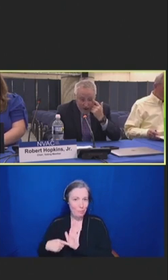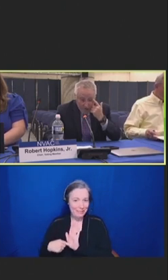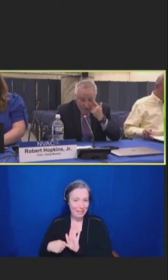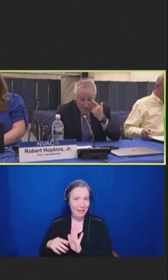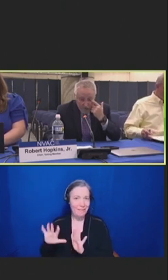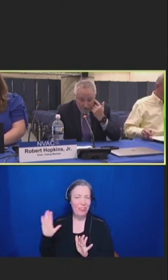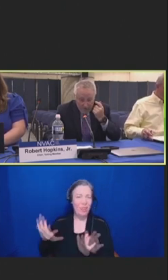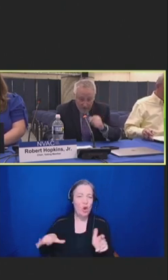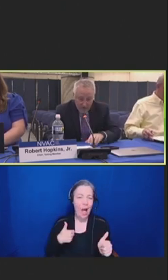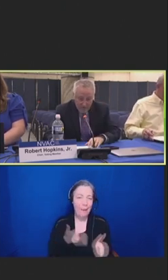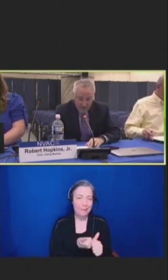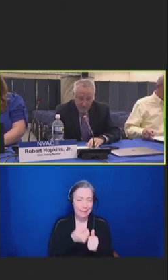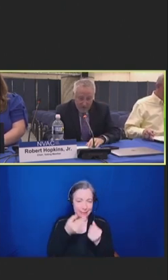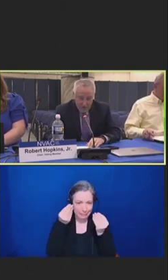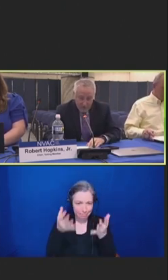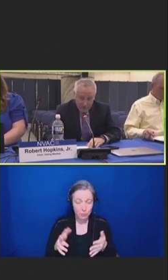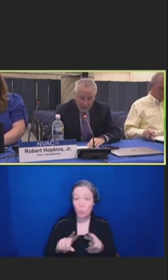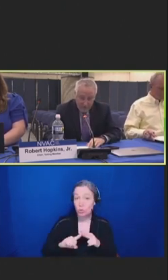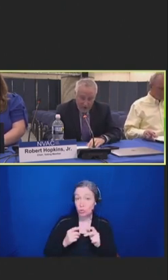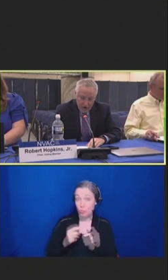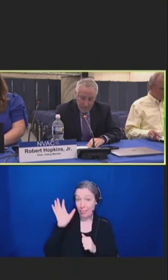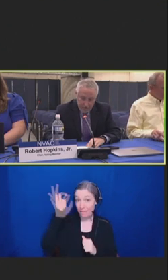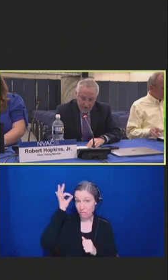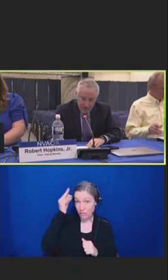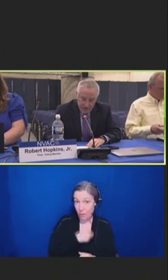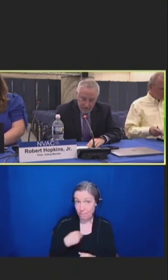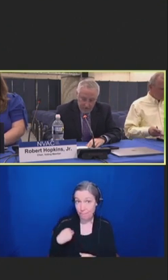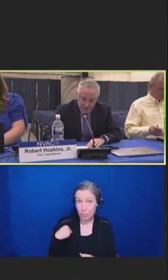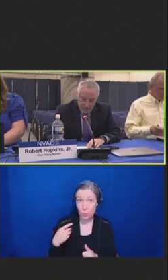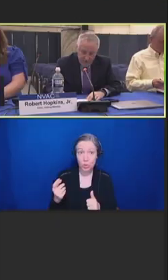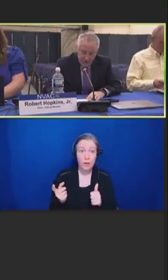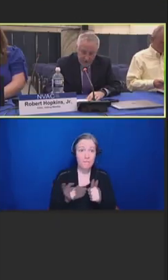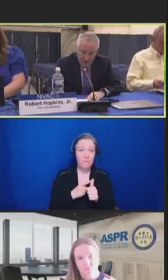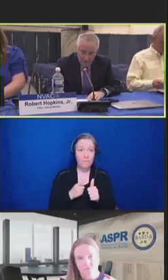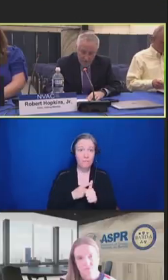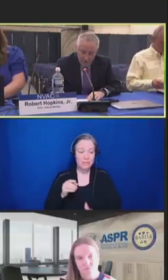Our first federal member is the BARDA presentation from Kim Armstrong.